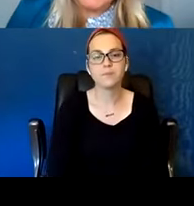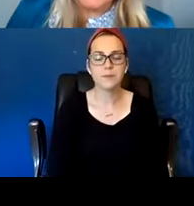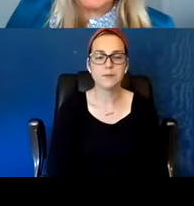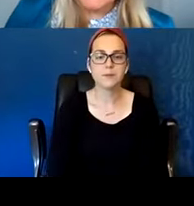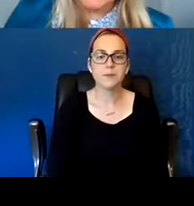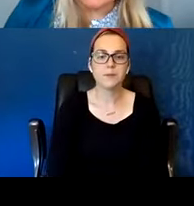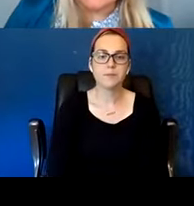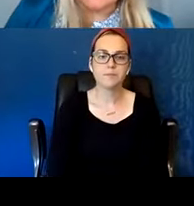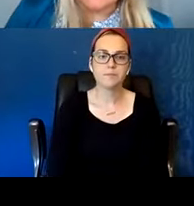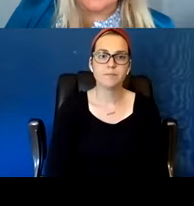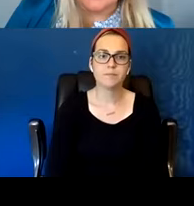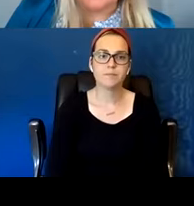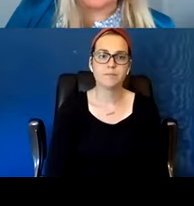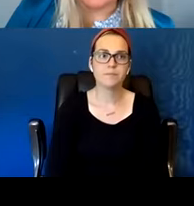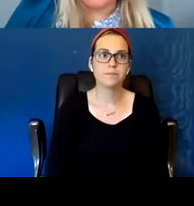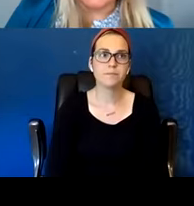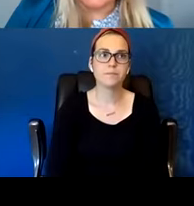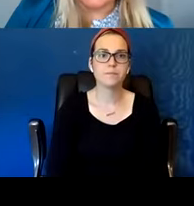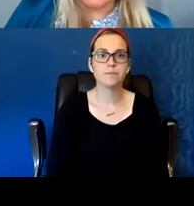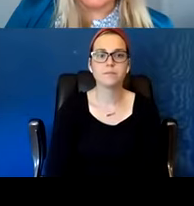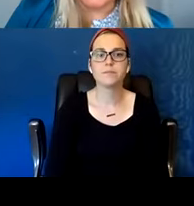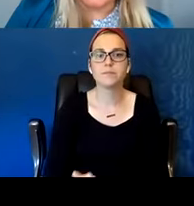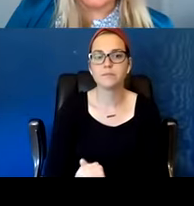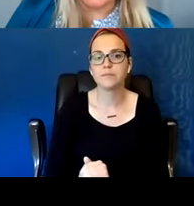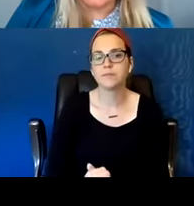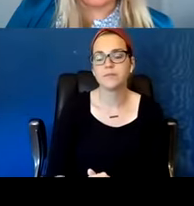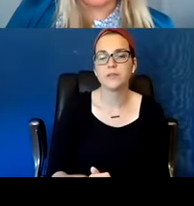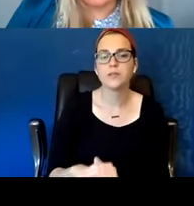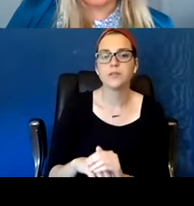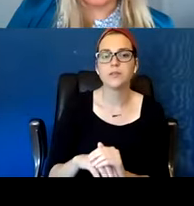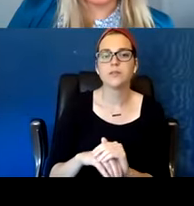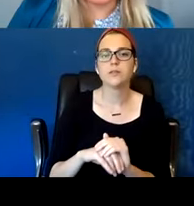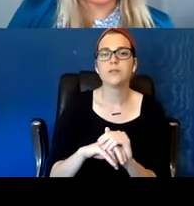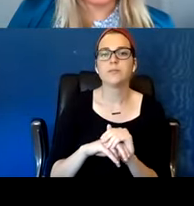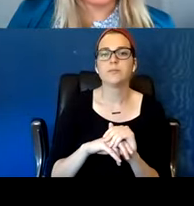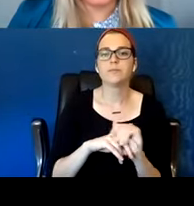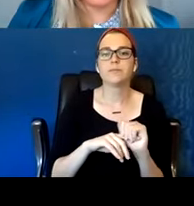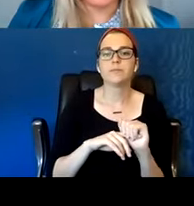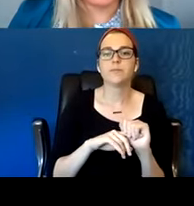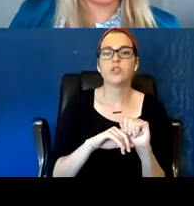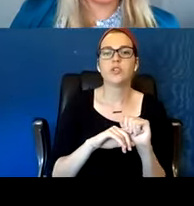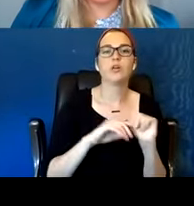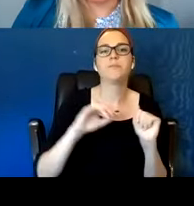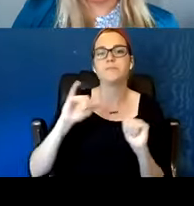So along that lines kind of in the transformation, I think that you've talked...